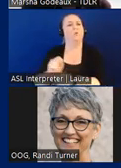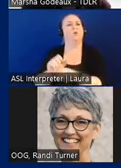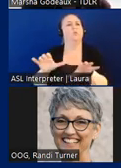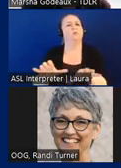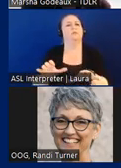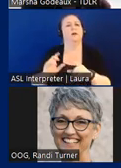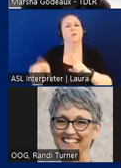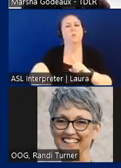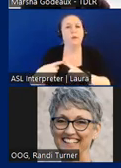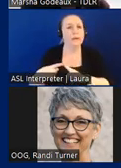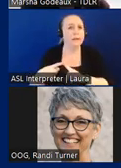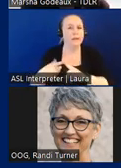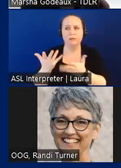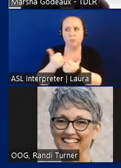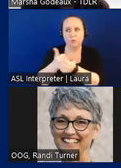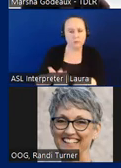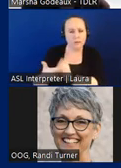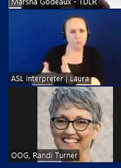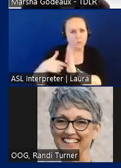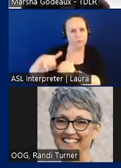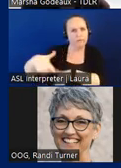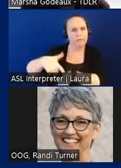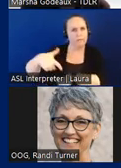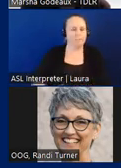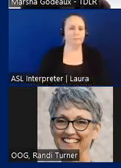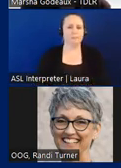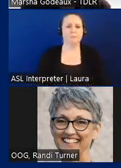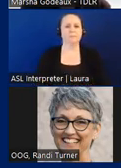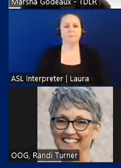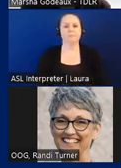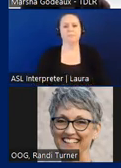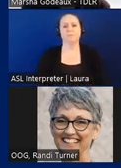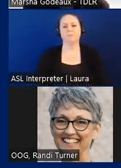and what compliance was required at the time of construction they'll consult with the regulatory